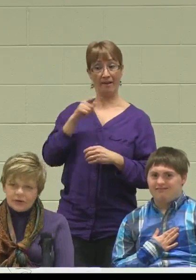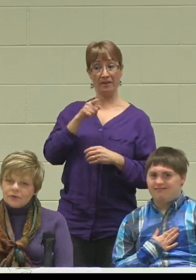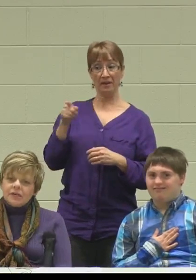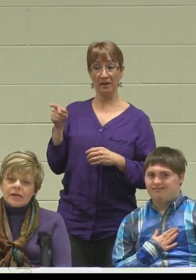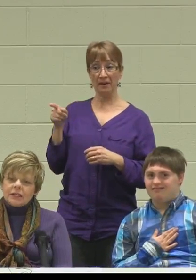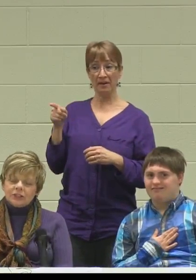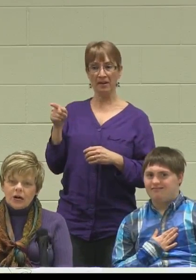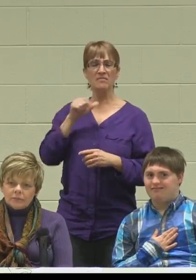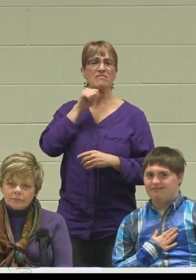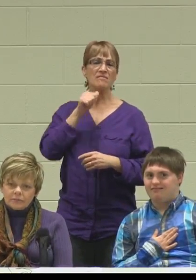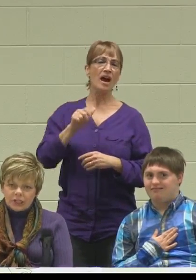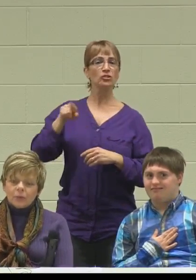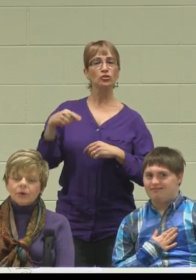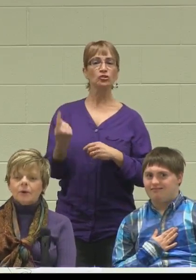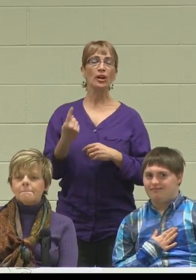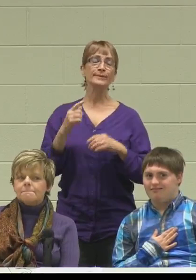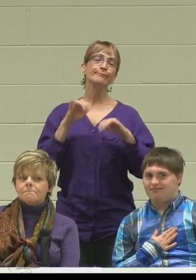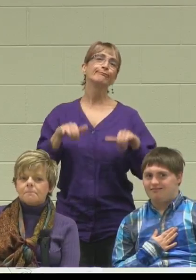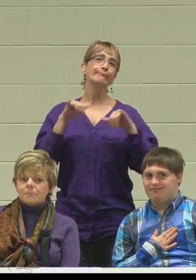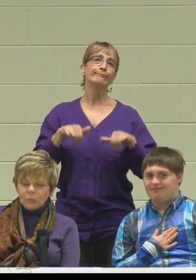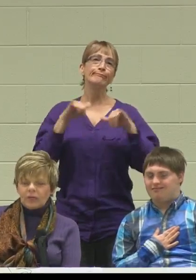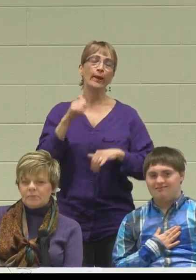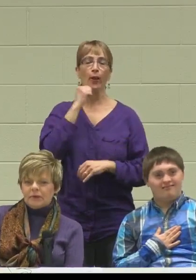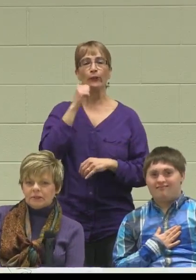there doing a daily job. They were really building